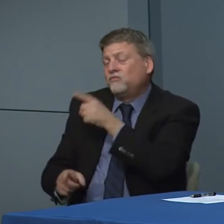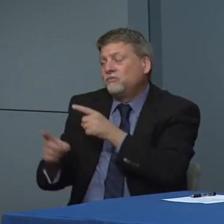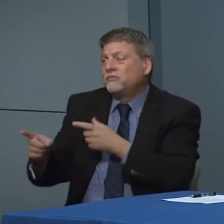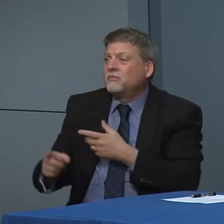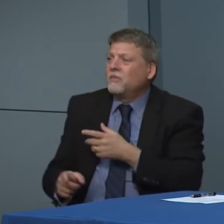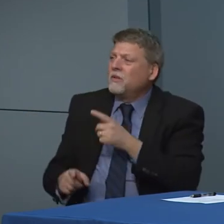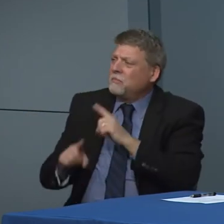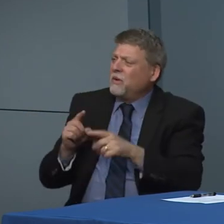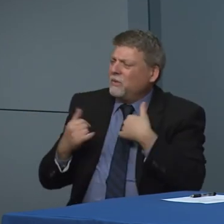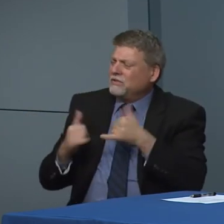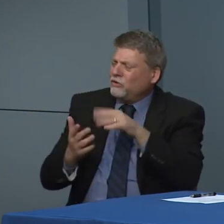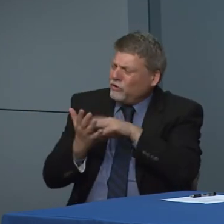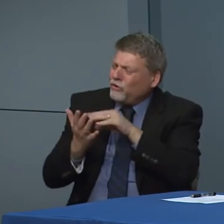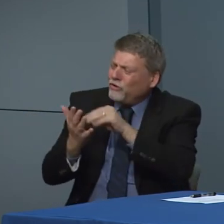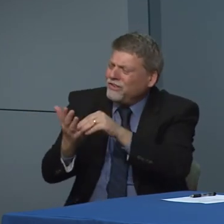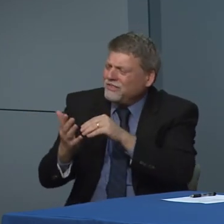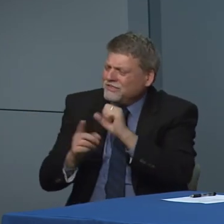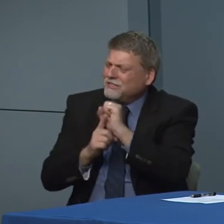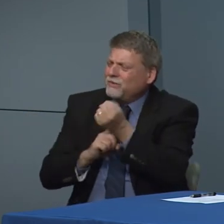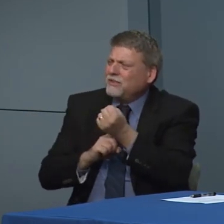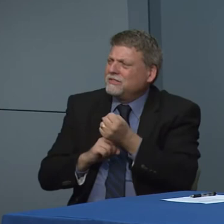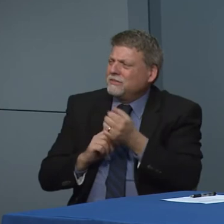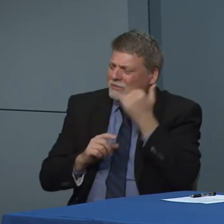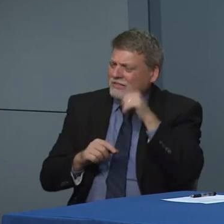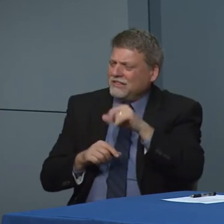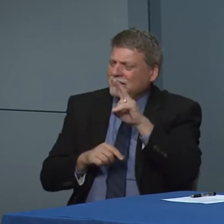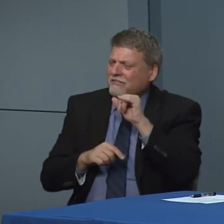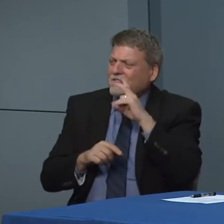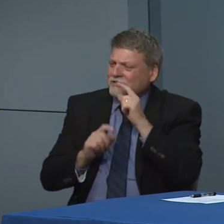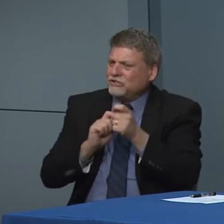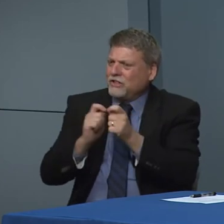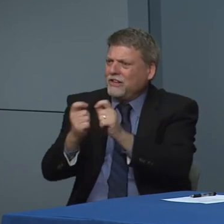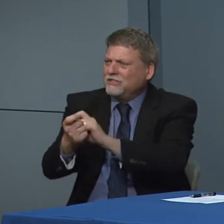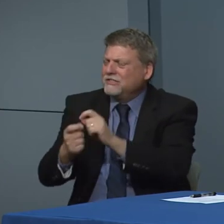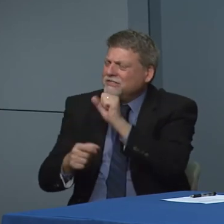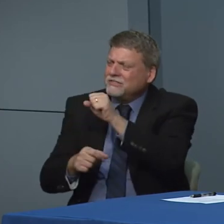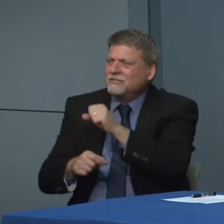rapidly evolving nature of the virus that what we see the good